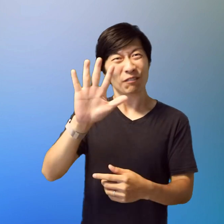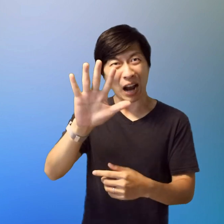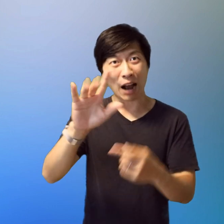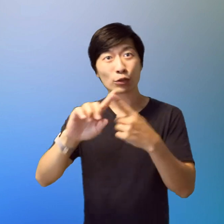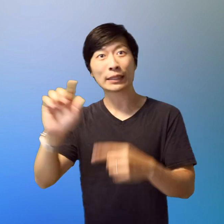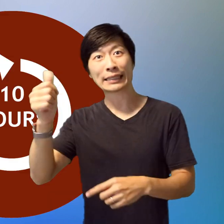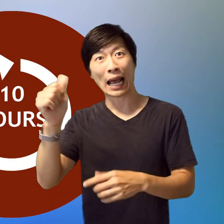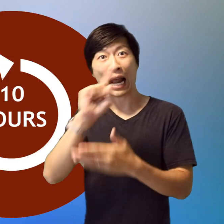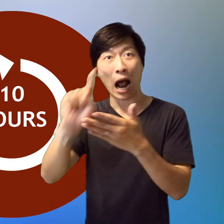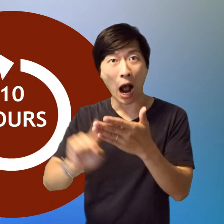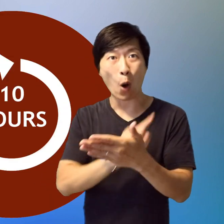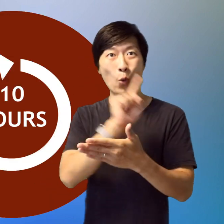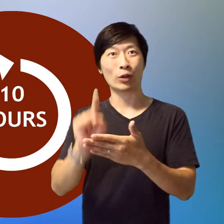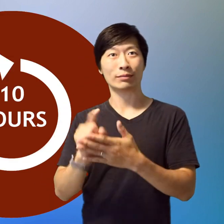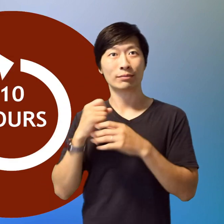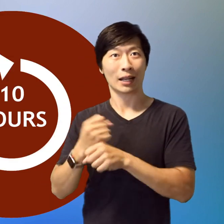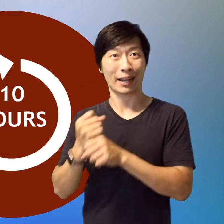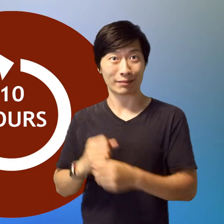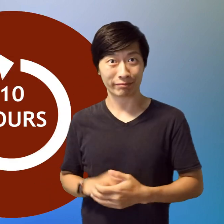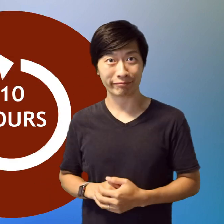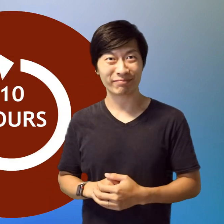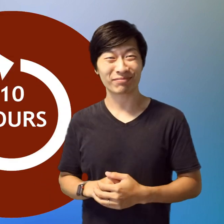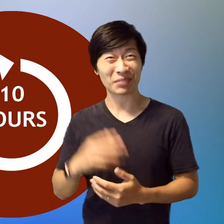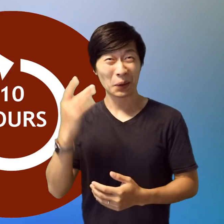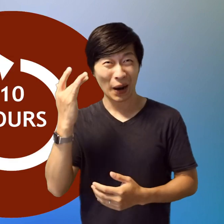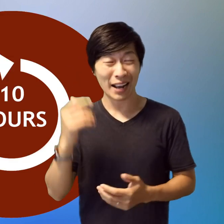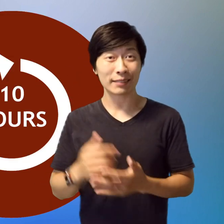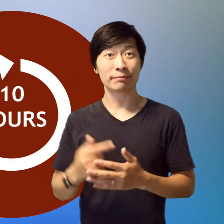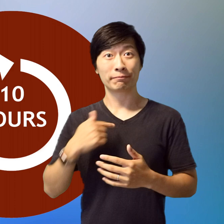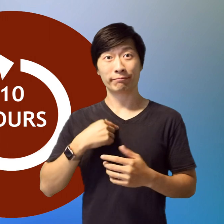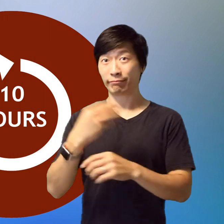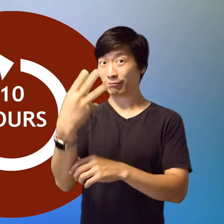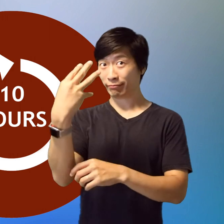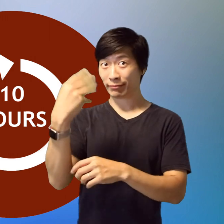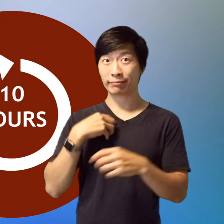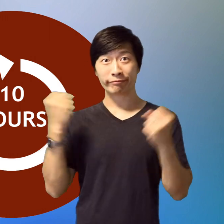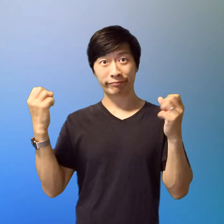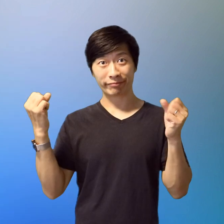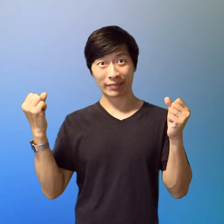to make a video it takes about 5 to 10 hours to make a video and the